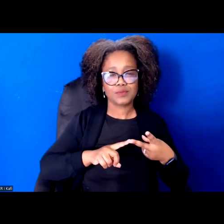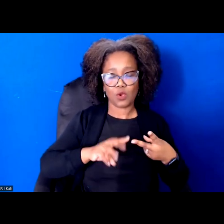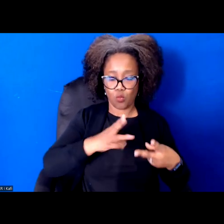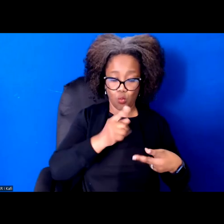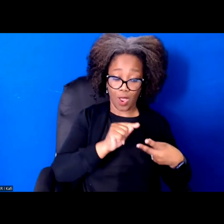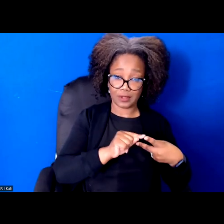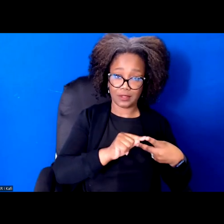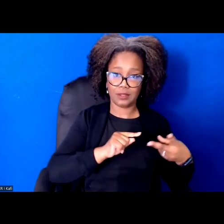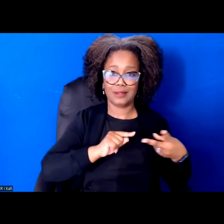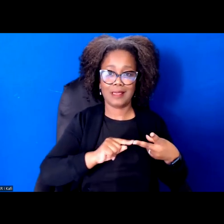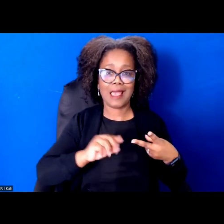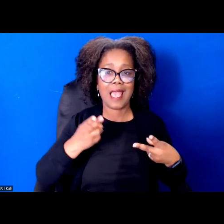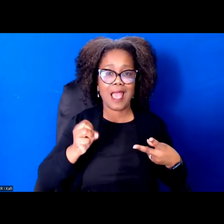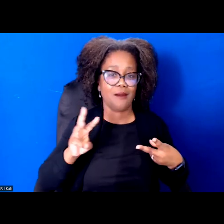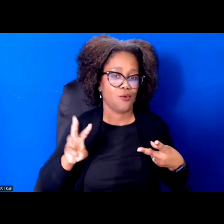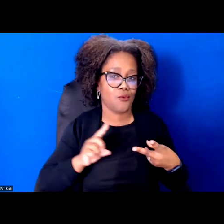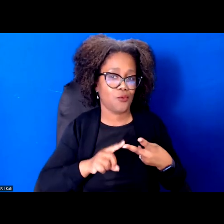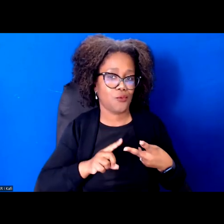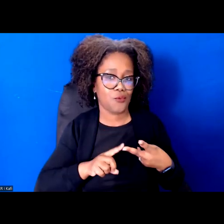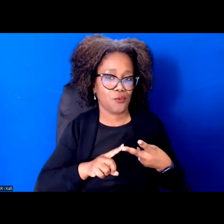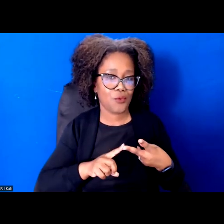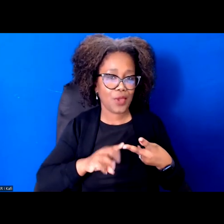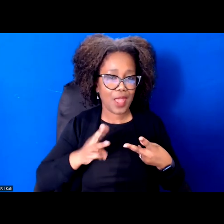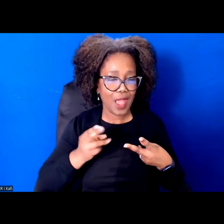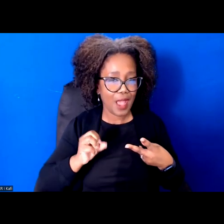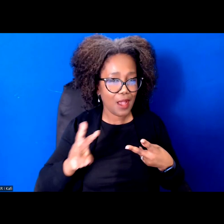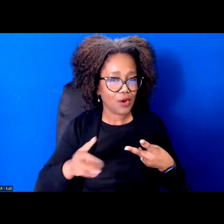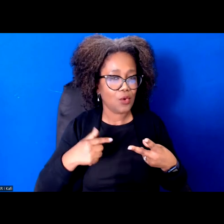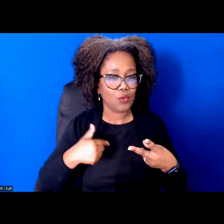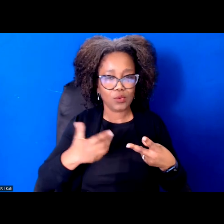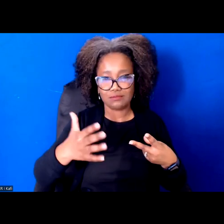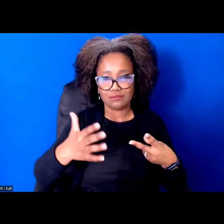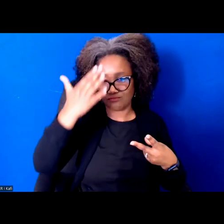So million voters project for those that don't know where coalition is, some of the leading state and regional power building organizations.